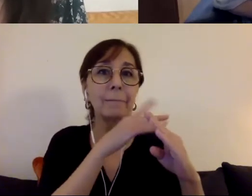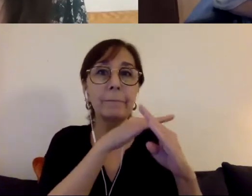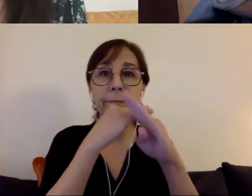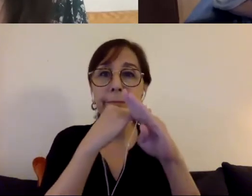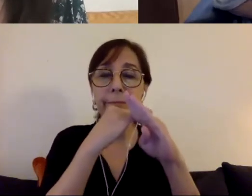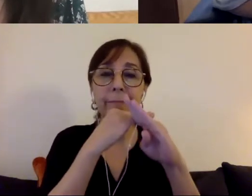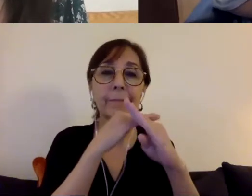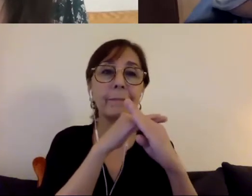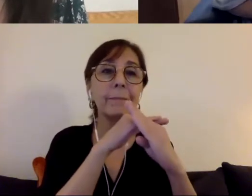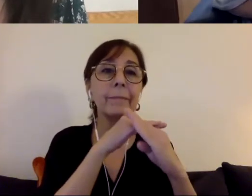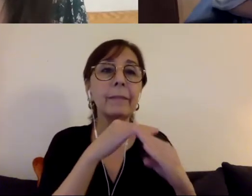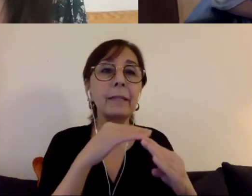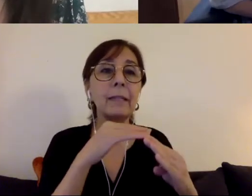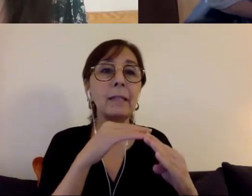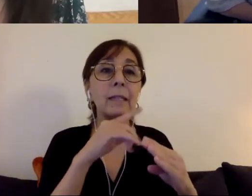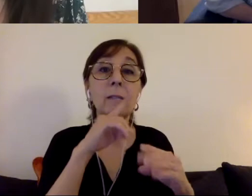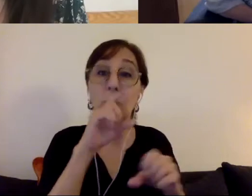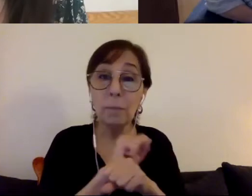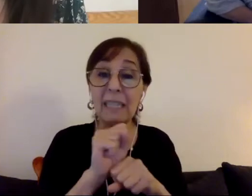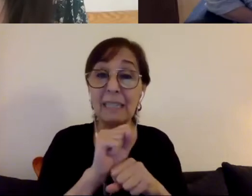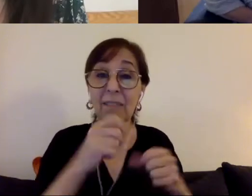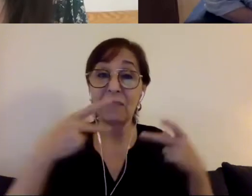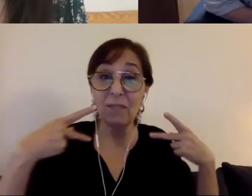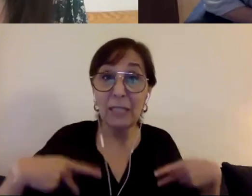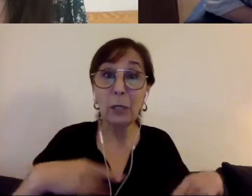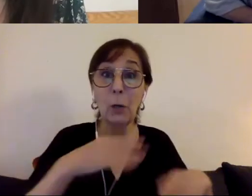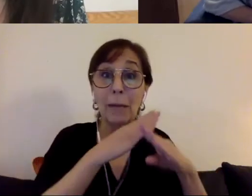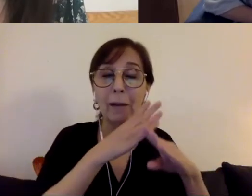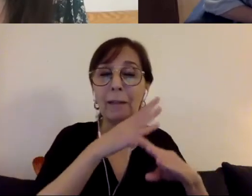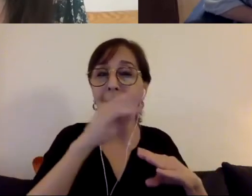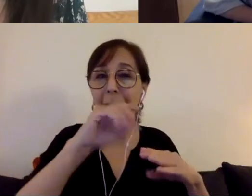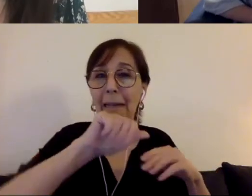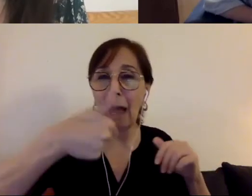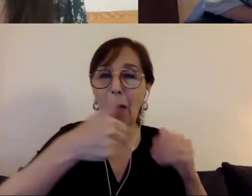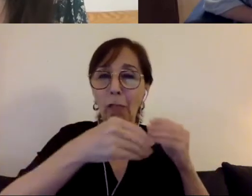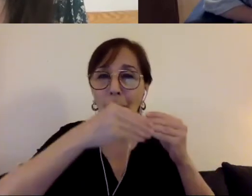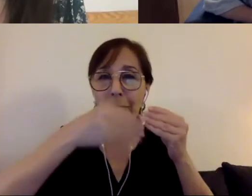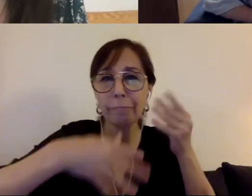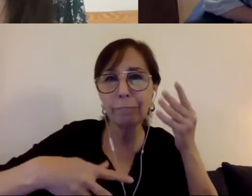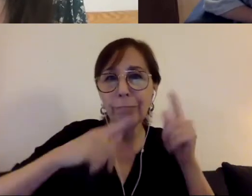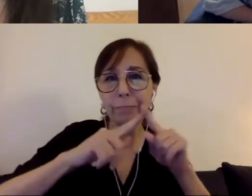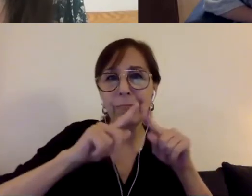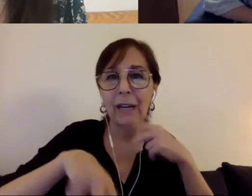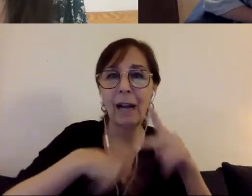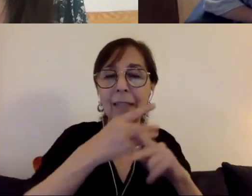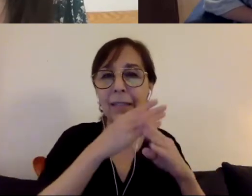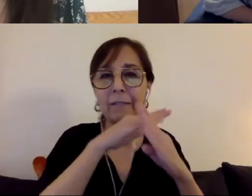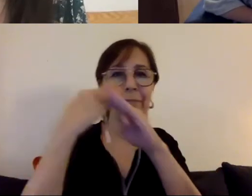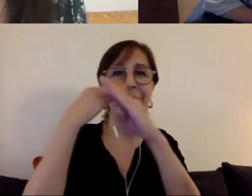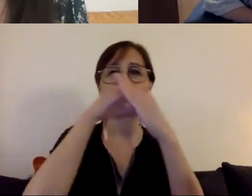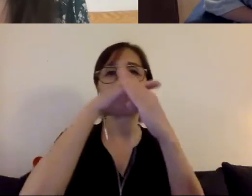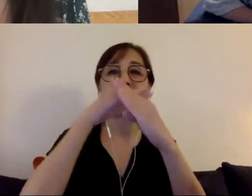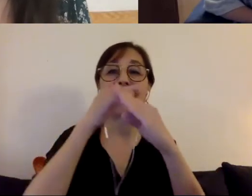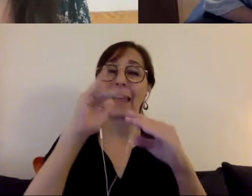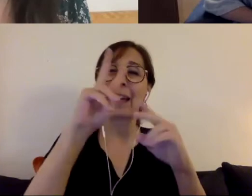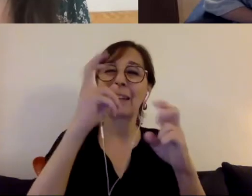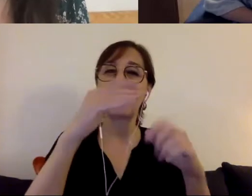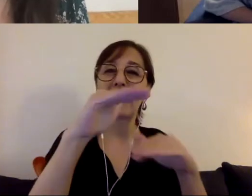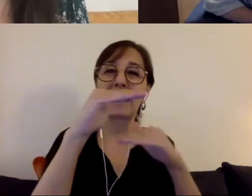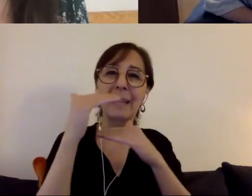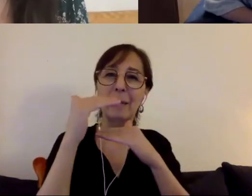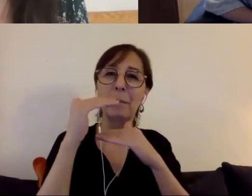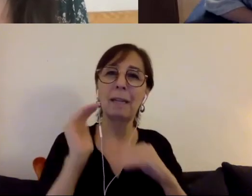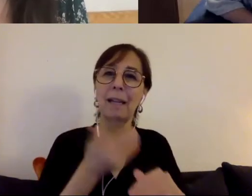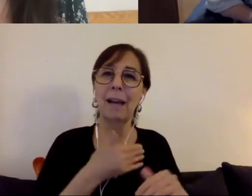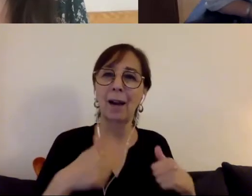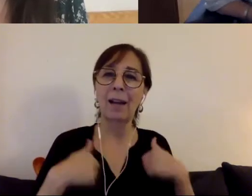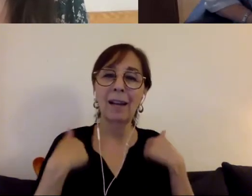literally and figuratively that have limited our lives to really dreaming